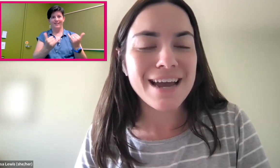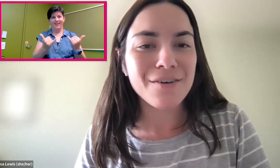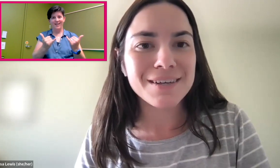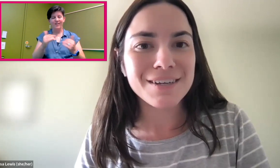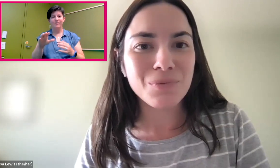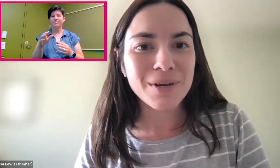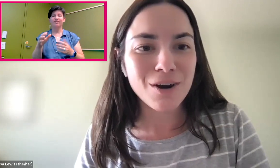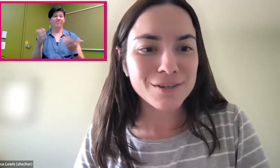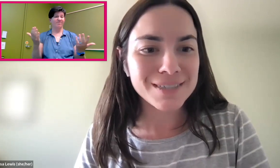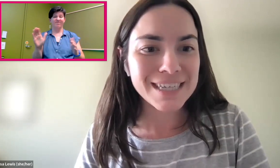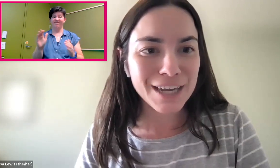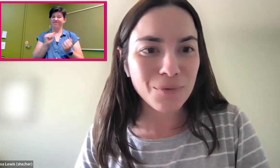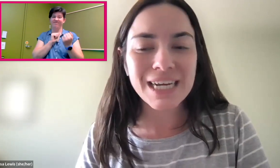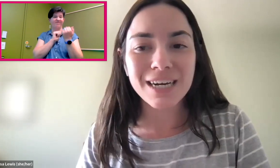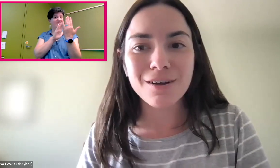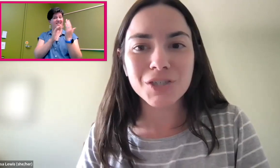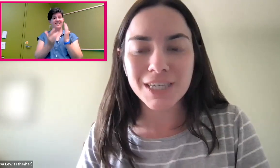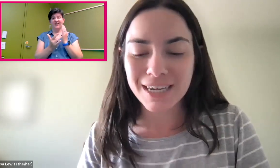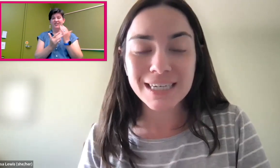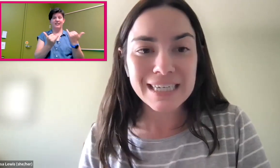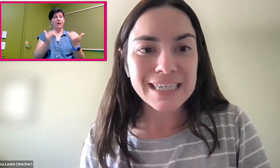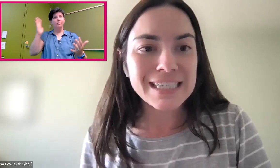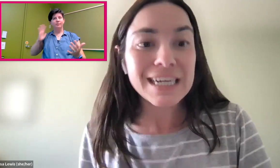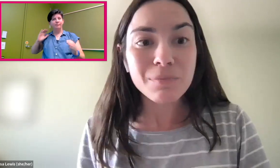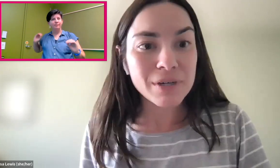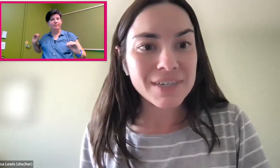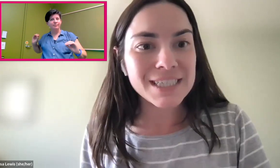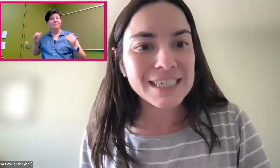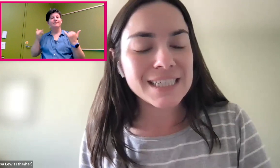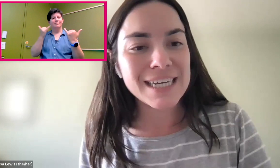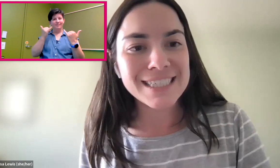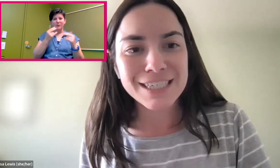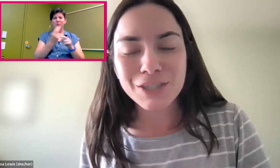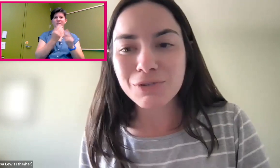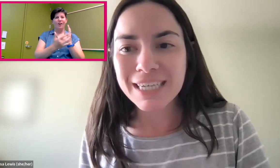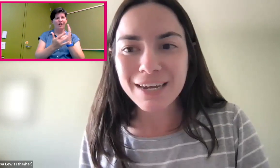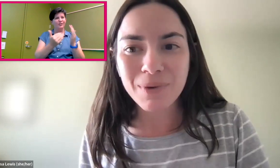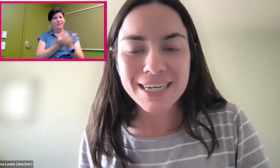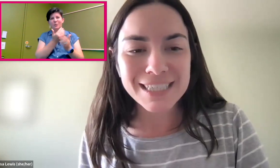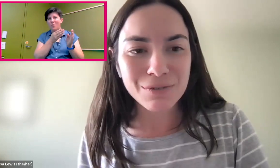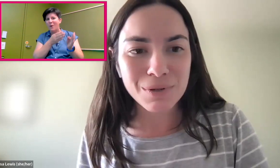now that we are dealing with technology, that didn't previously exist, and using it in ways that we